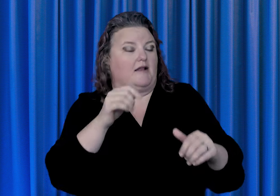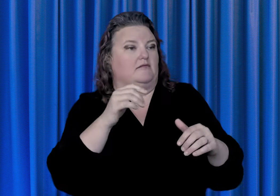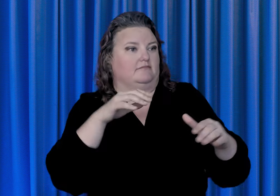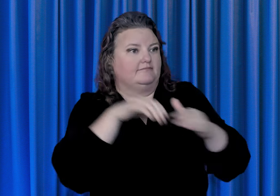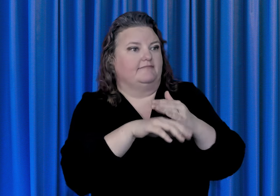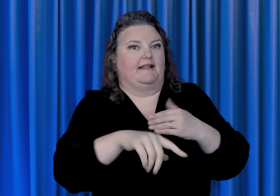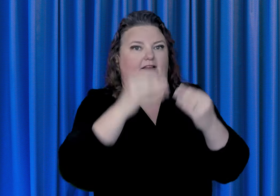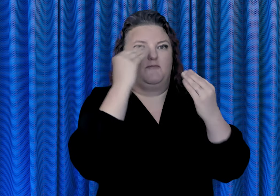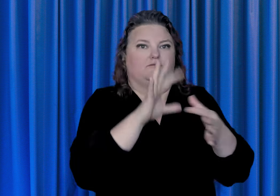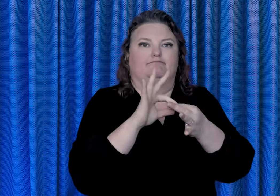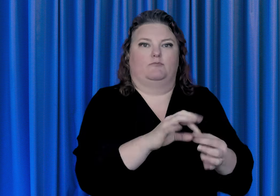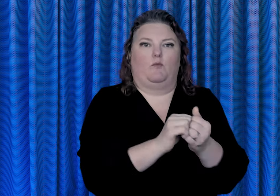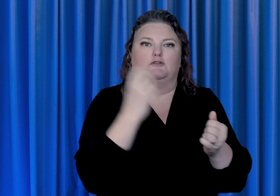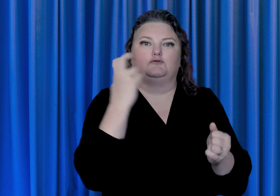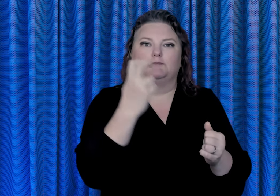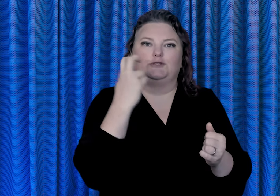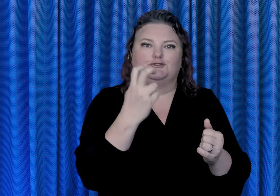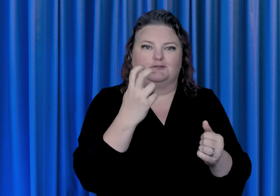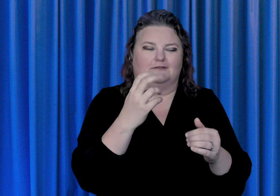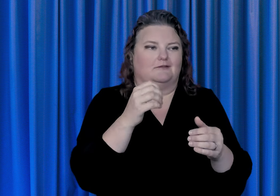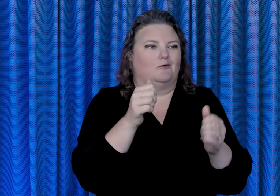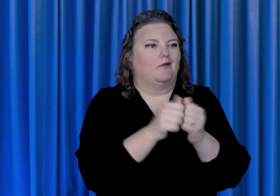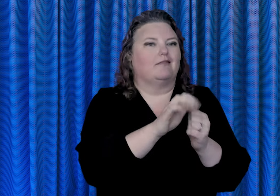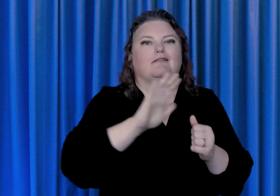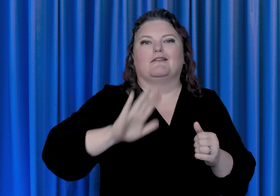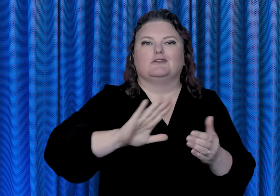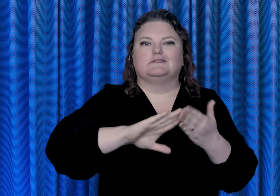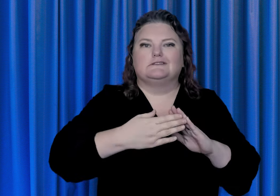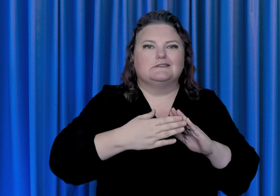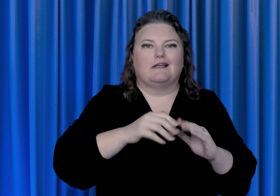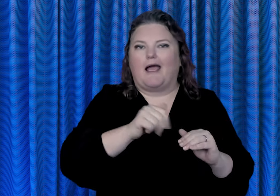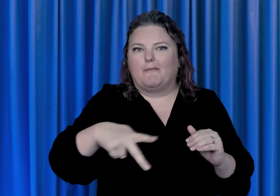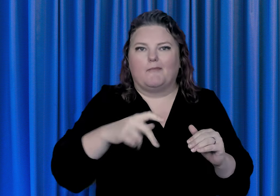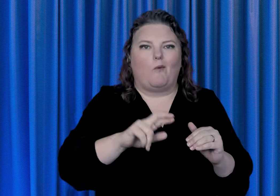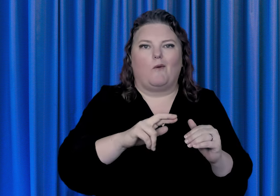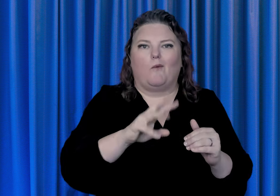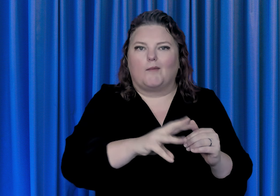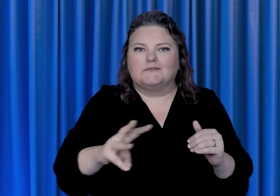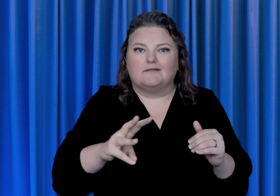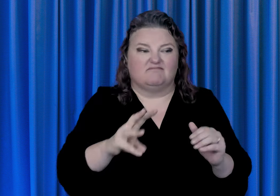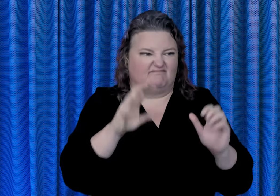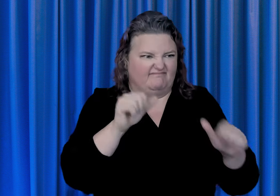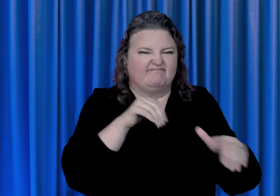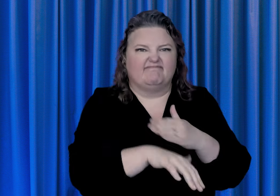about public transportation on a city’s mobile app or website, enable people who are deaf or